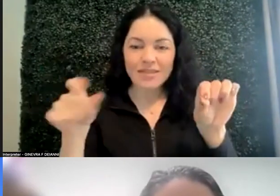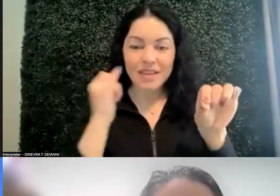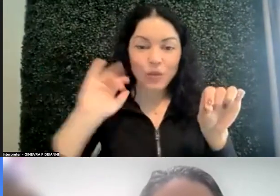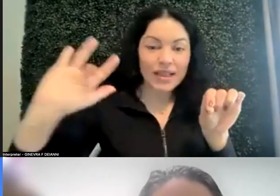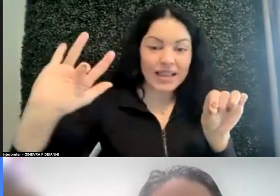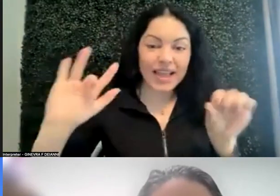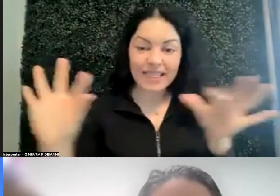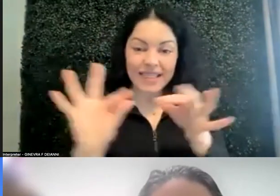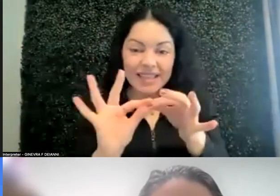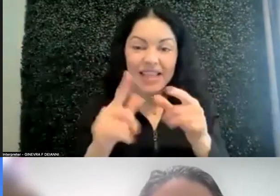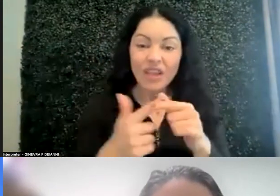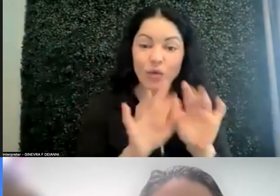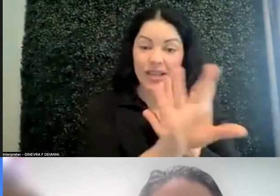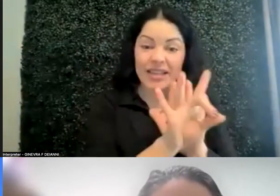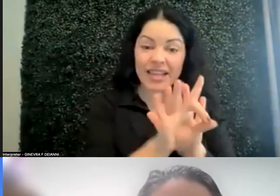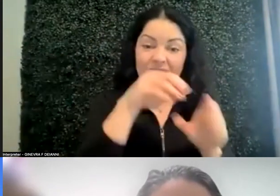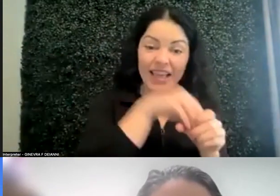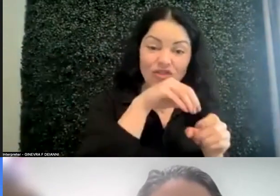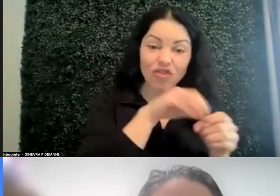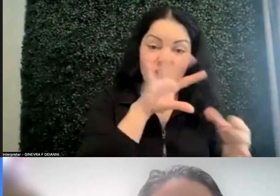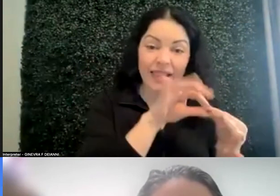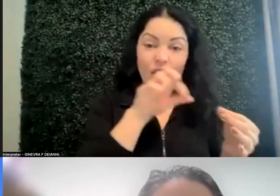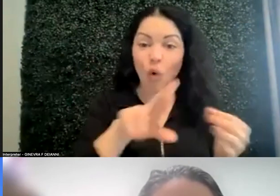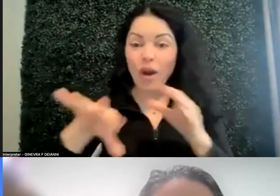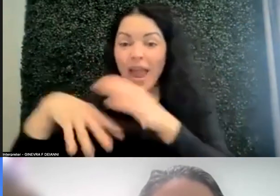internal link or external link. And then you'll get a list on the side.